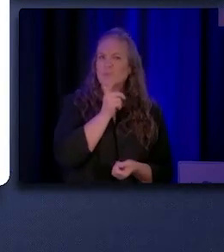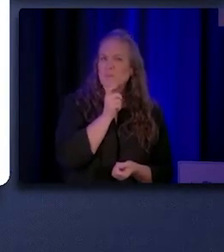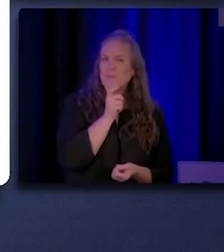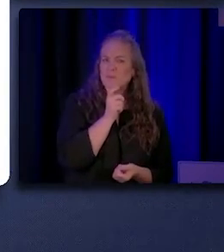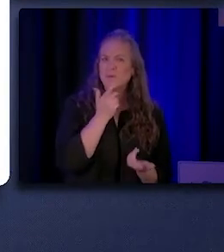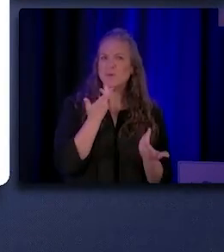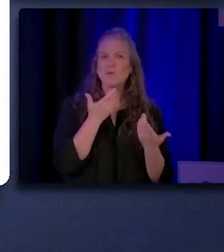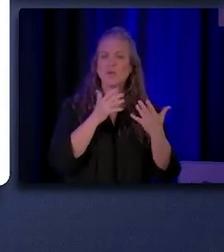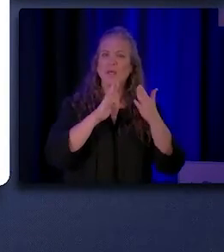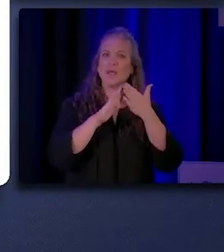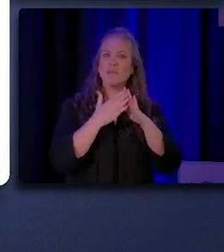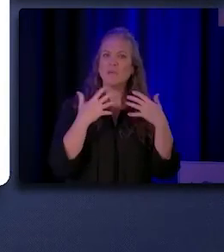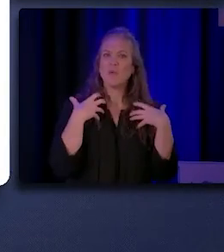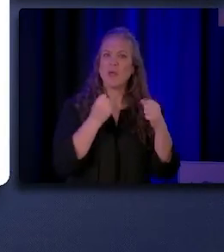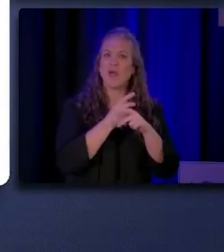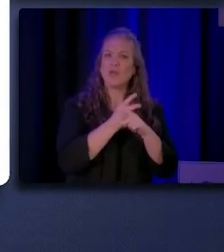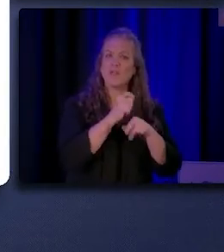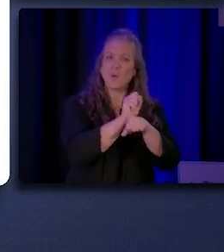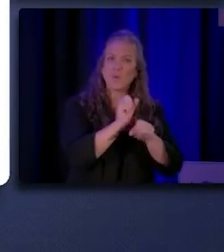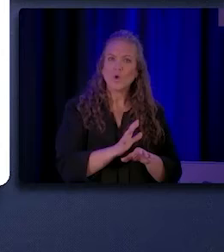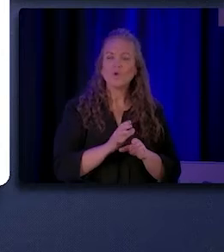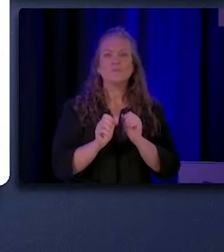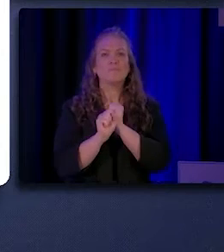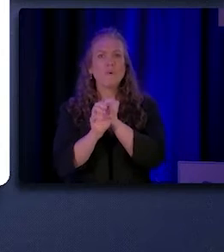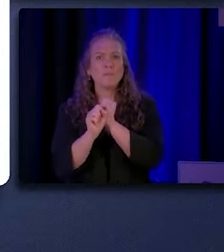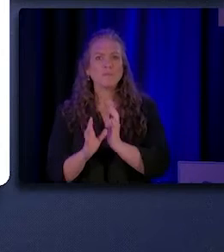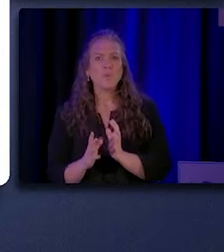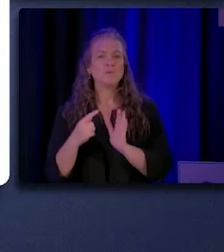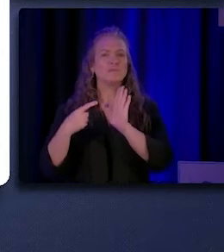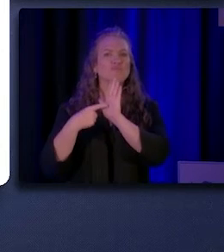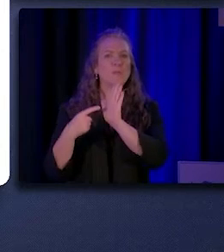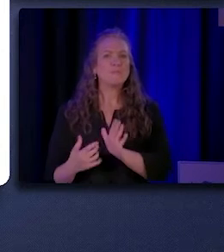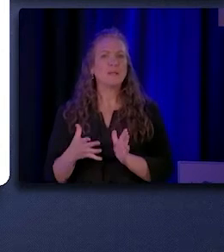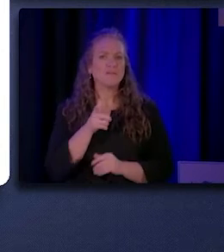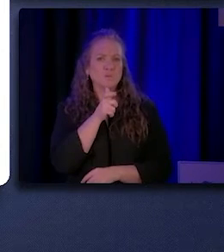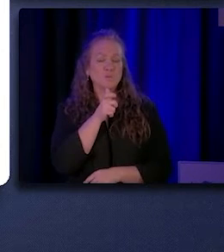Promotores and representatives? As Kara said, they are community members